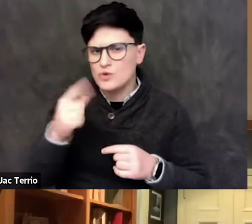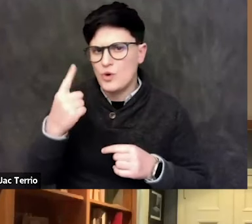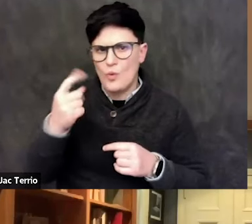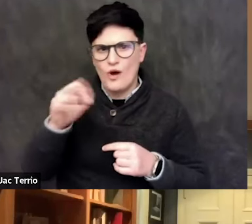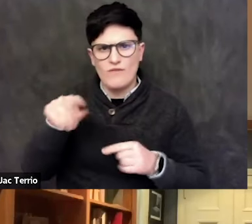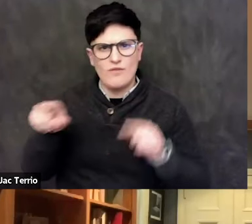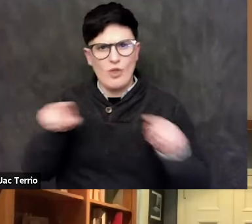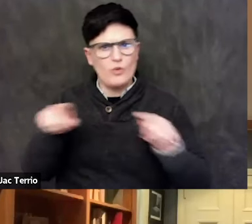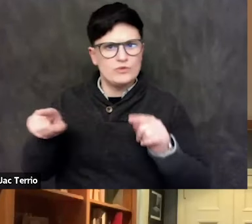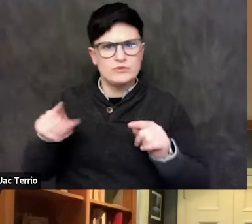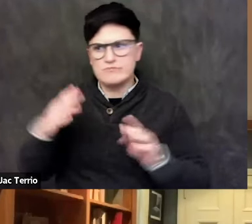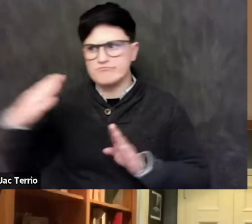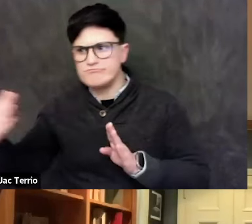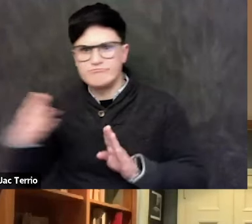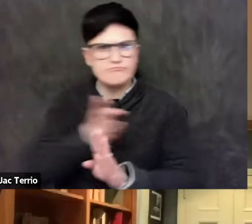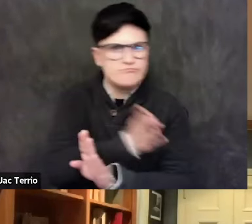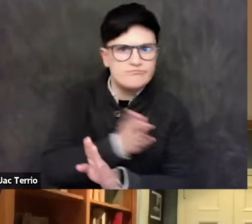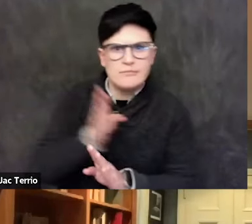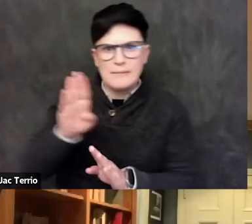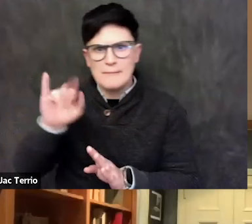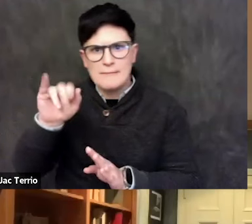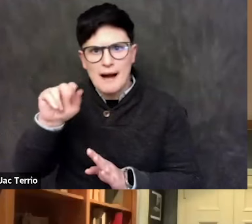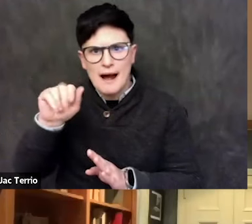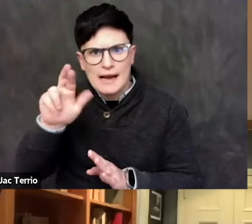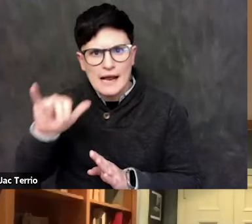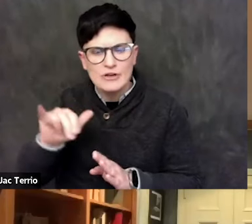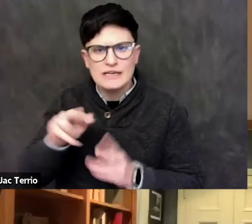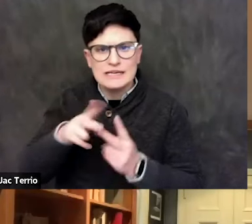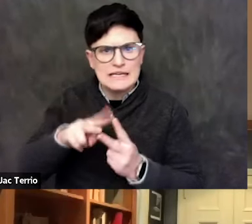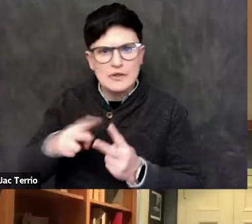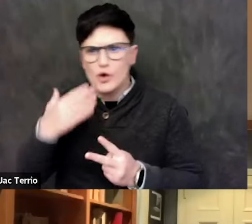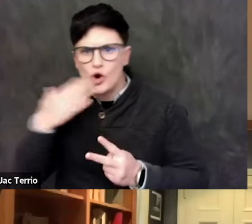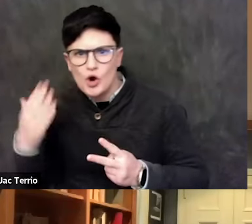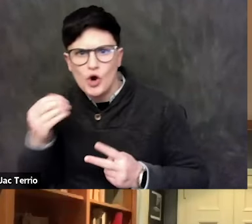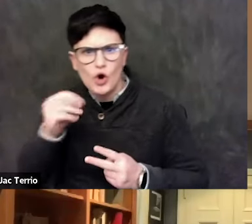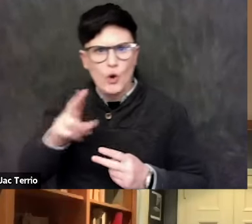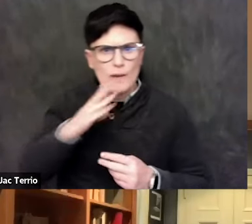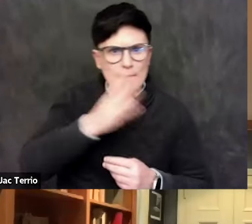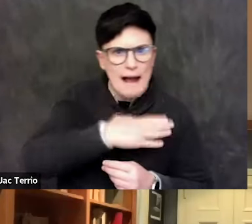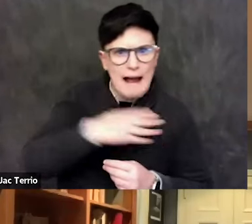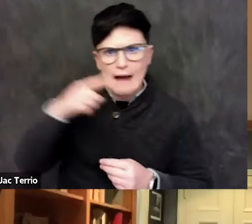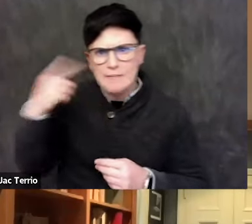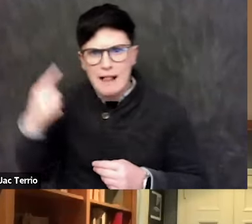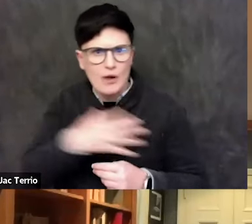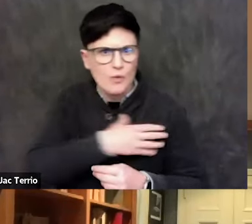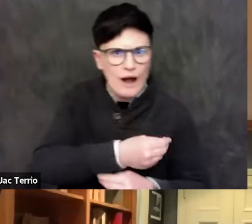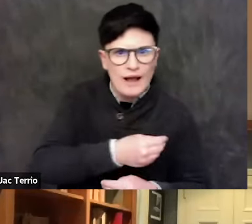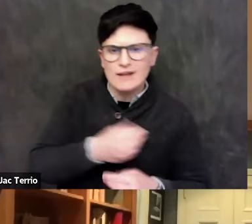you know, good and bad symbols. And again, when we're talking about a campus,